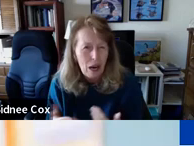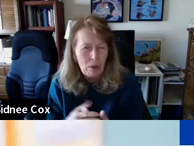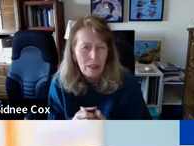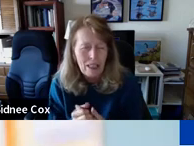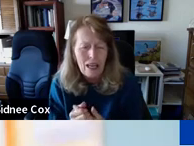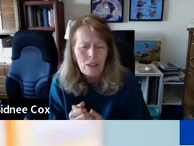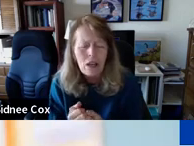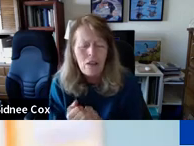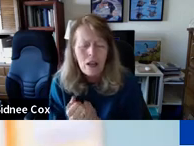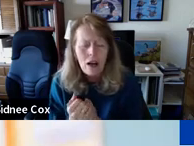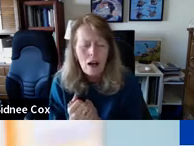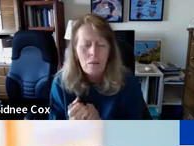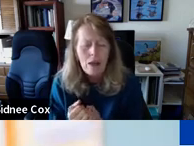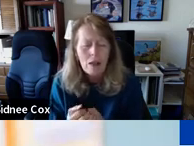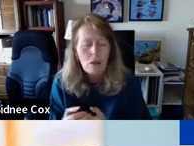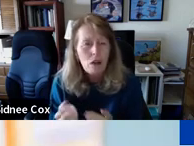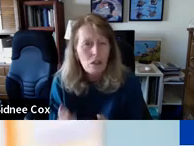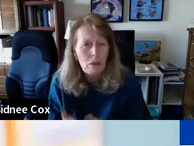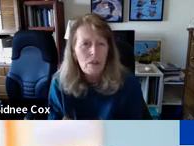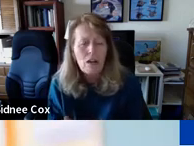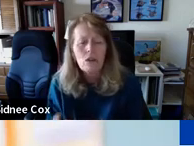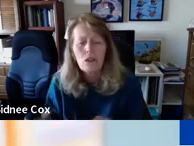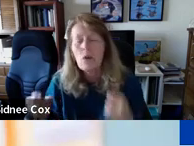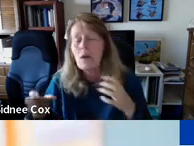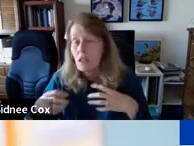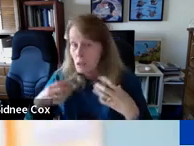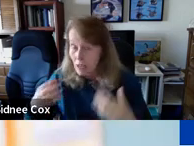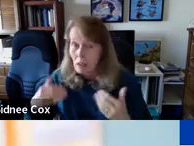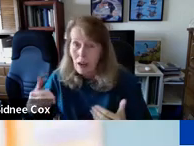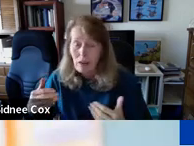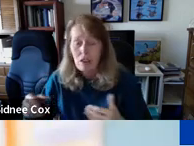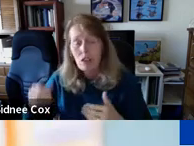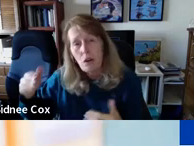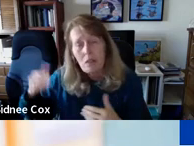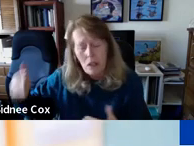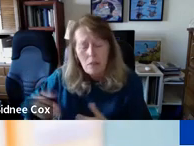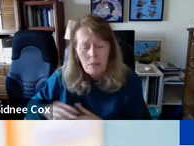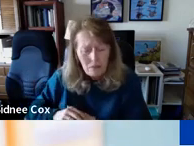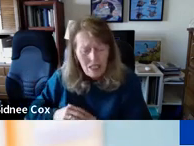the copper land lines. and then we talk to the providers who can take the routers and turn the